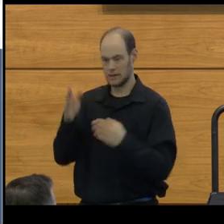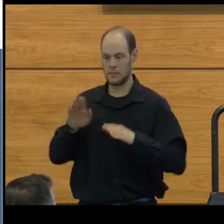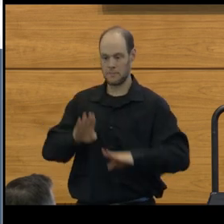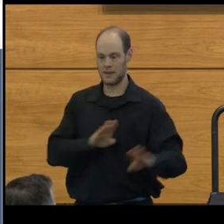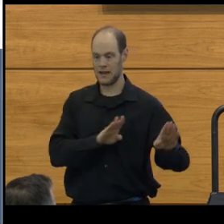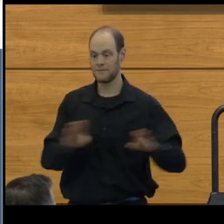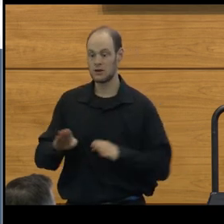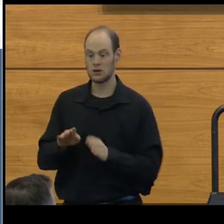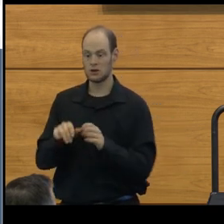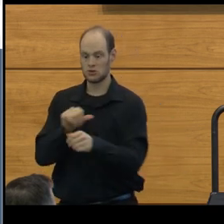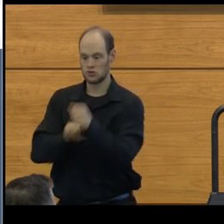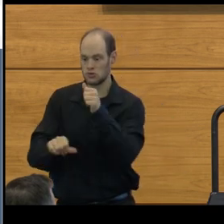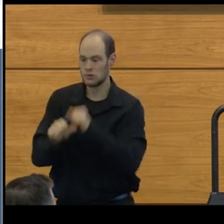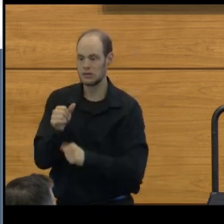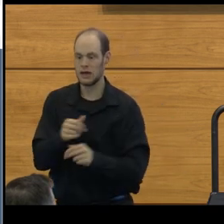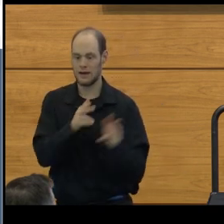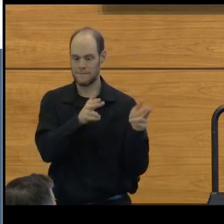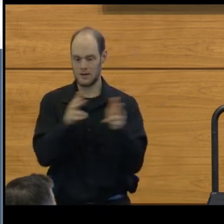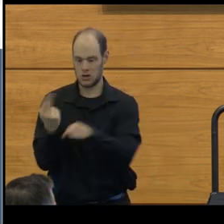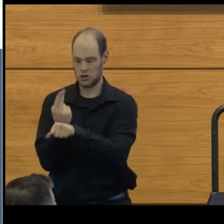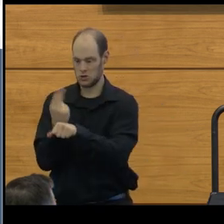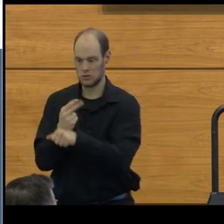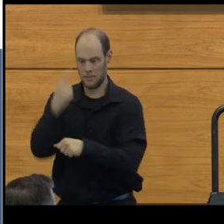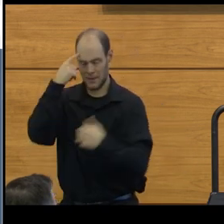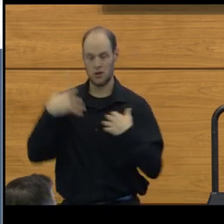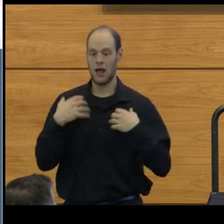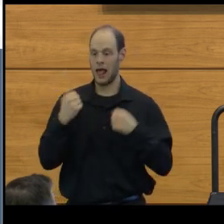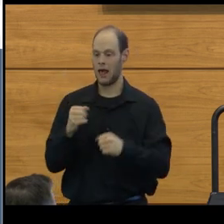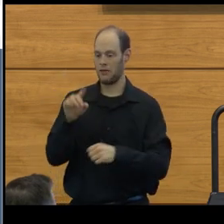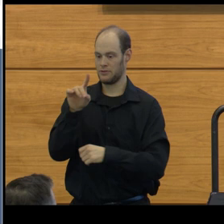suicide, and firearm use, mental health disorders,